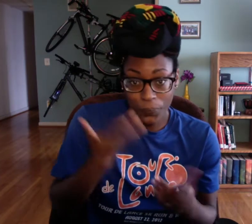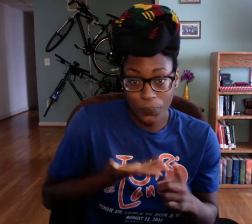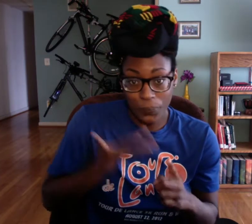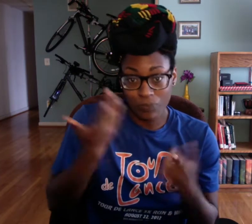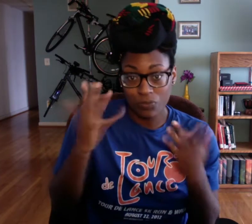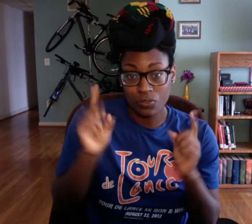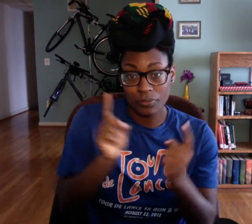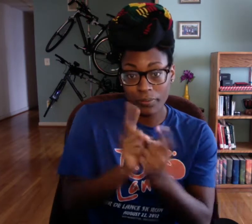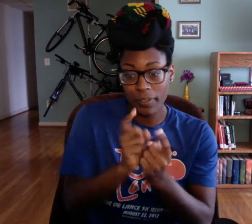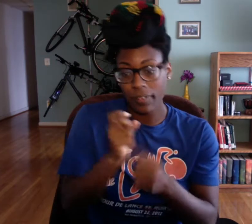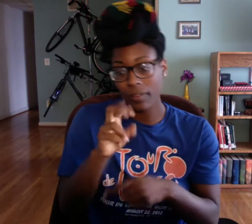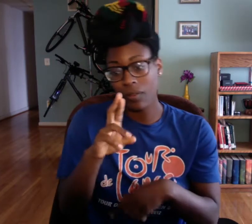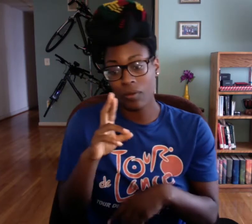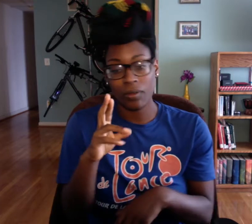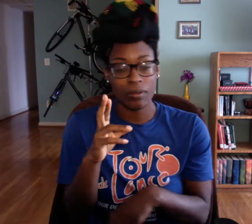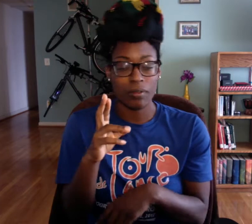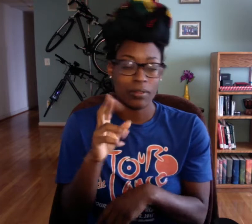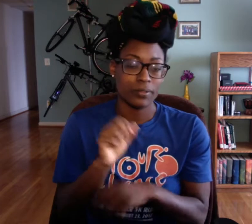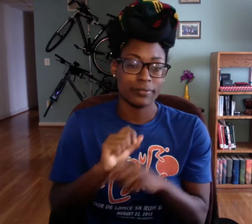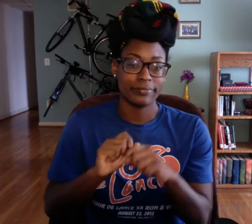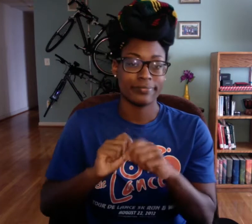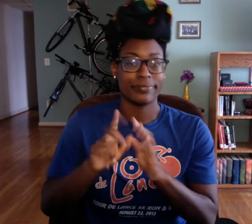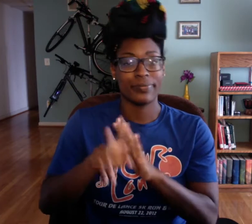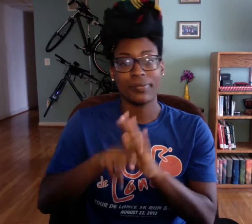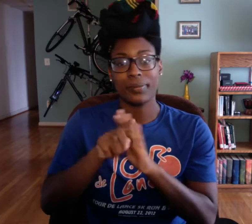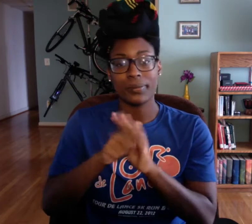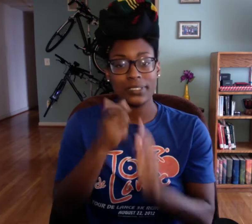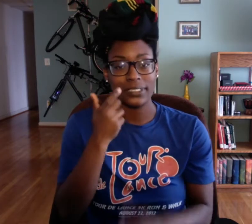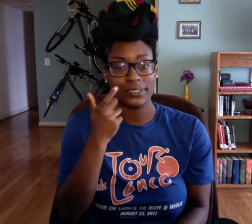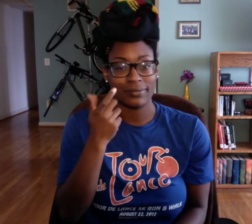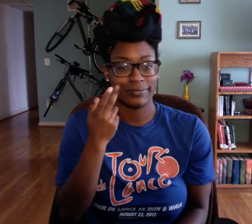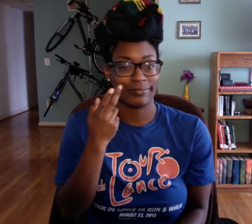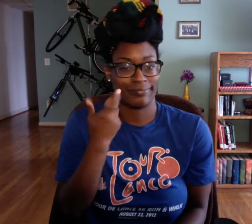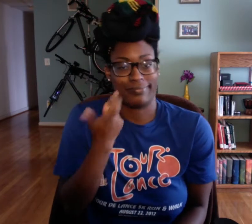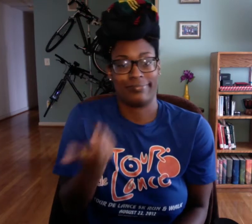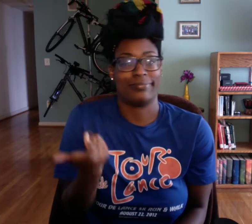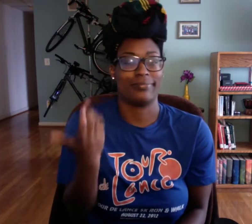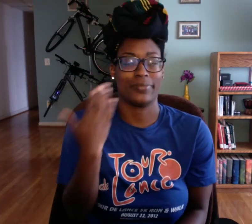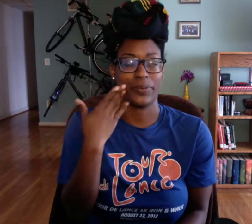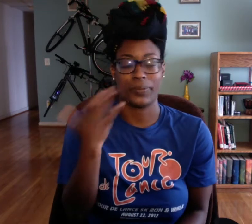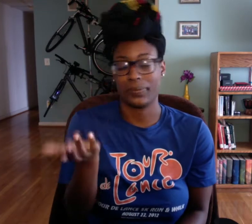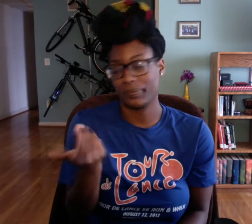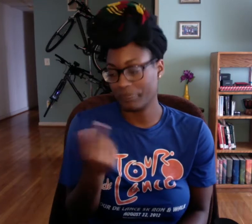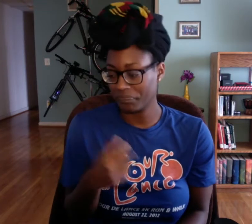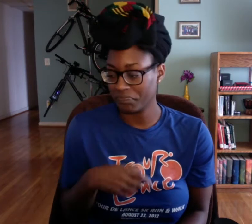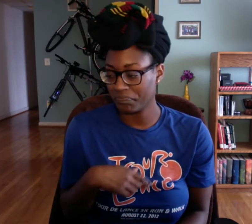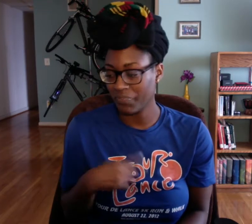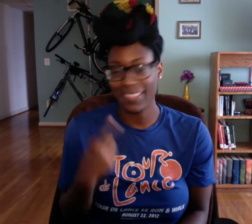you would know who they are, or you've met them, maybe you've seen a video with them